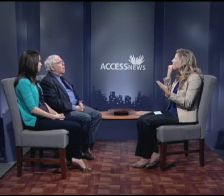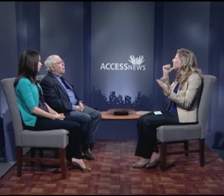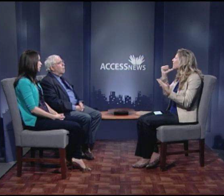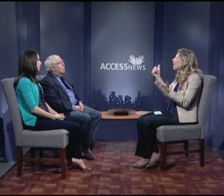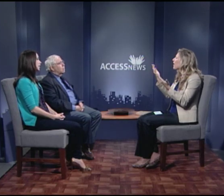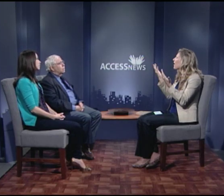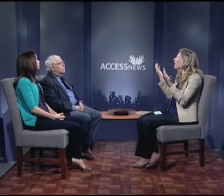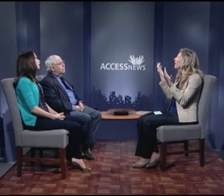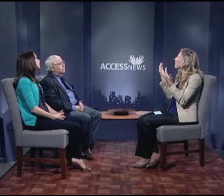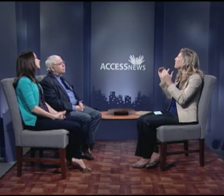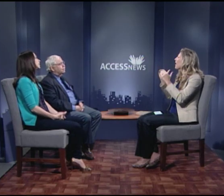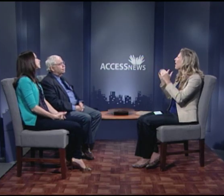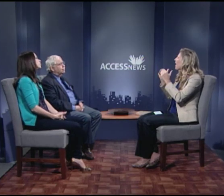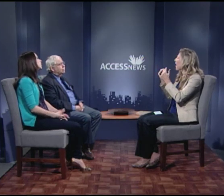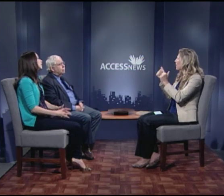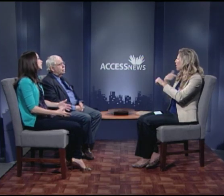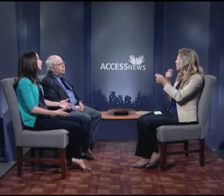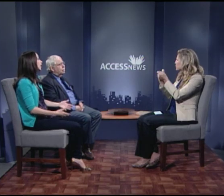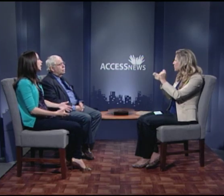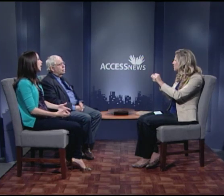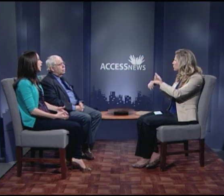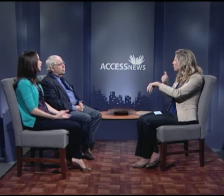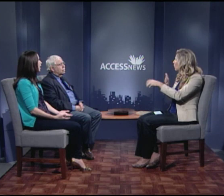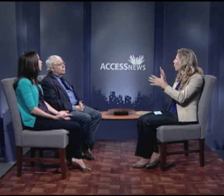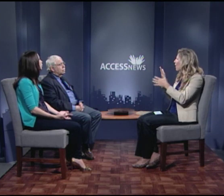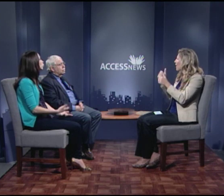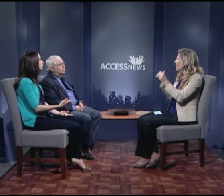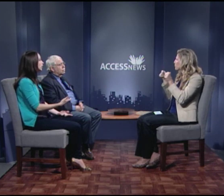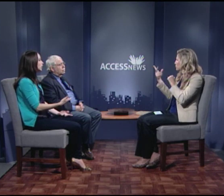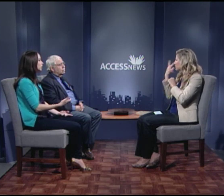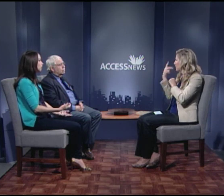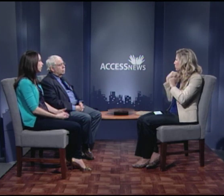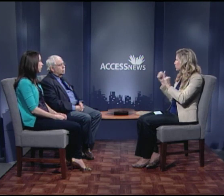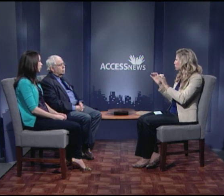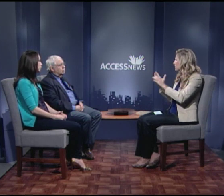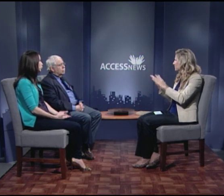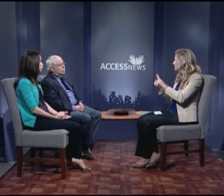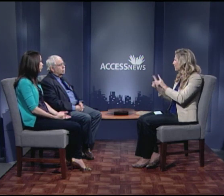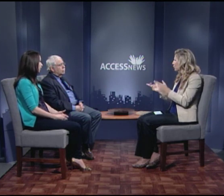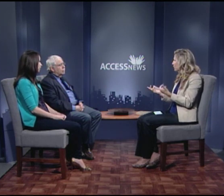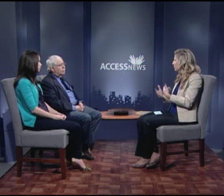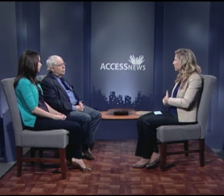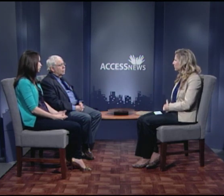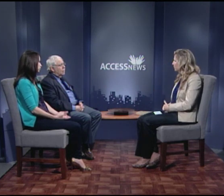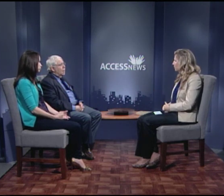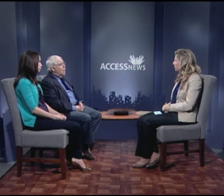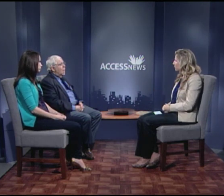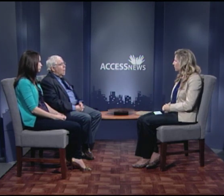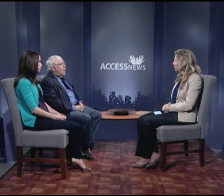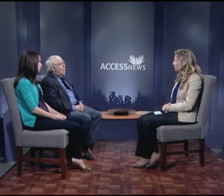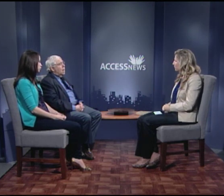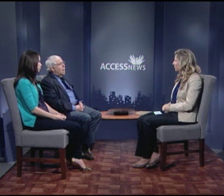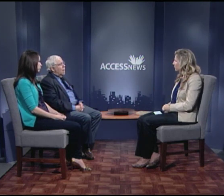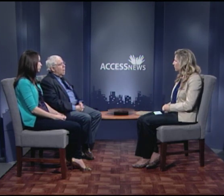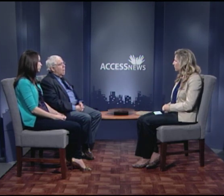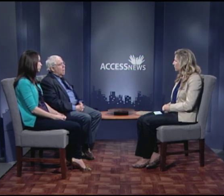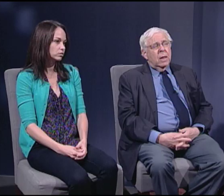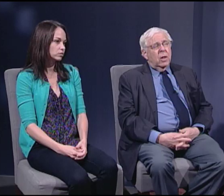If-- I mean if not, how can we improve that initiative?